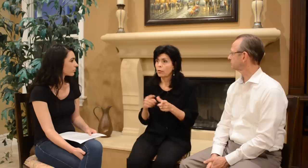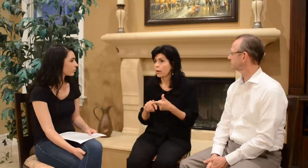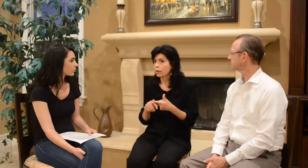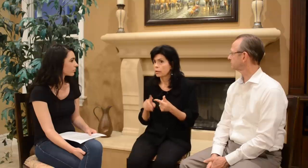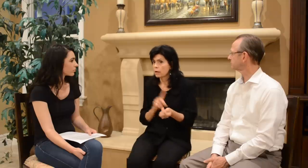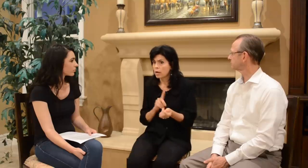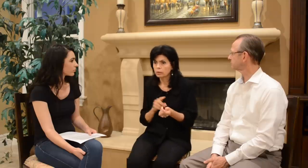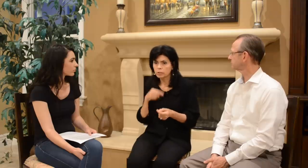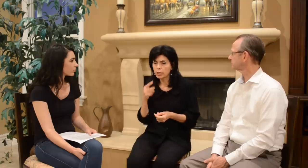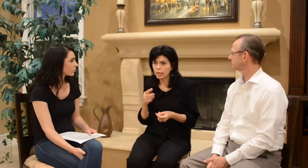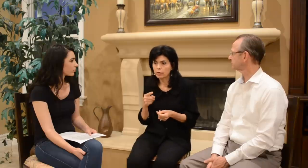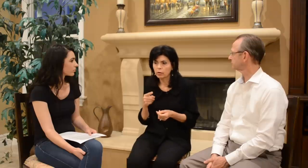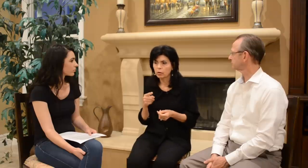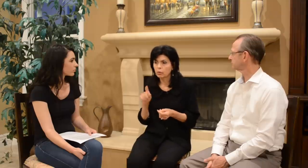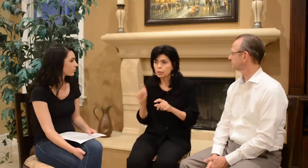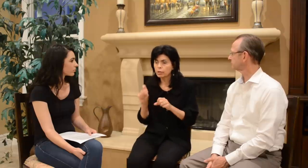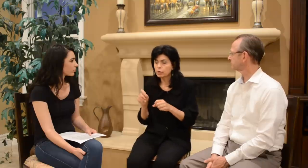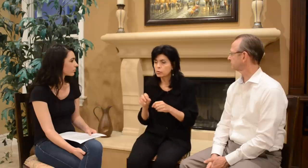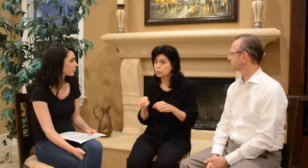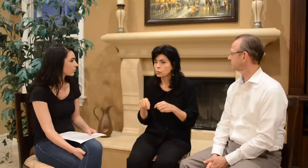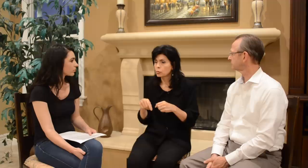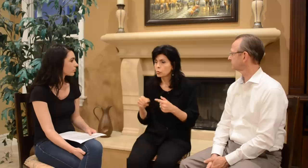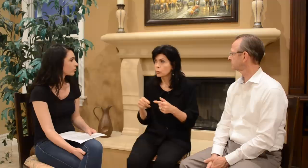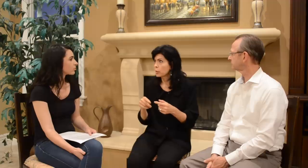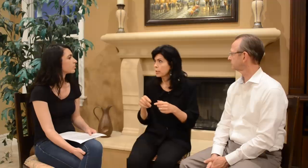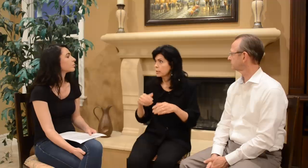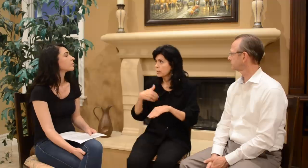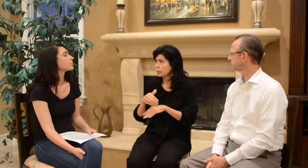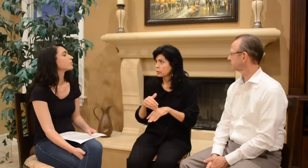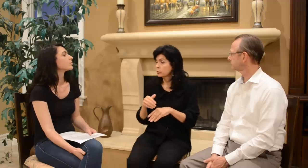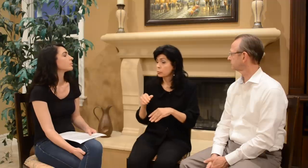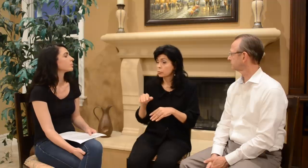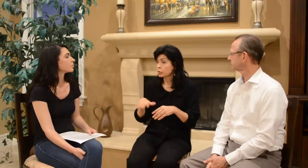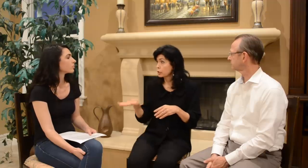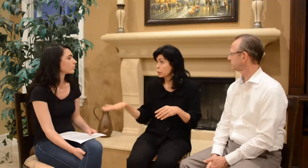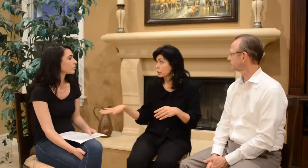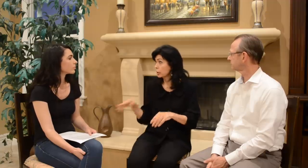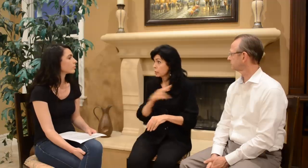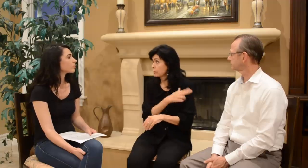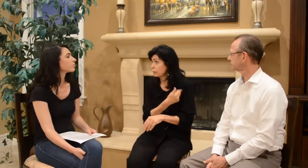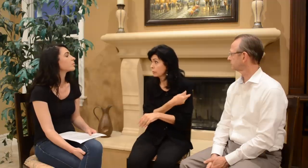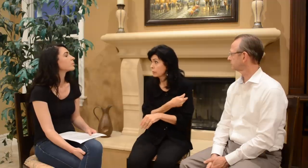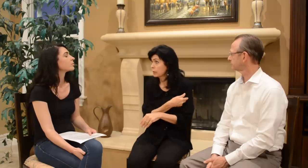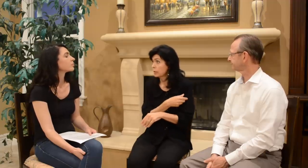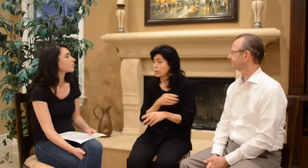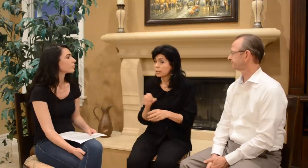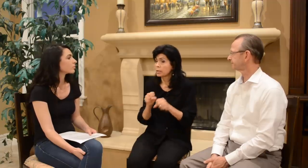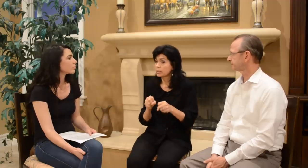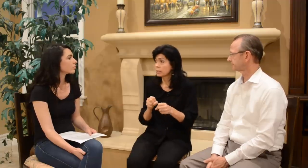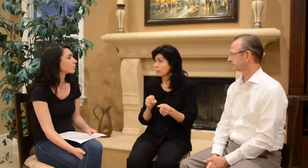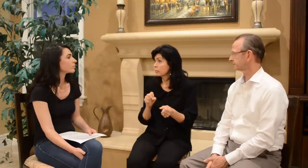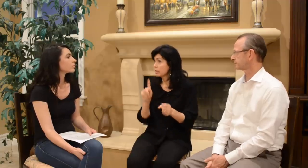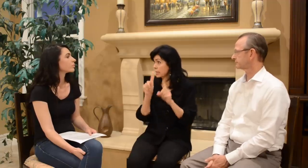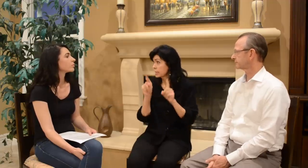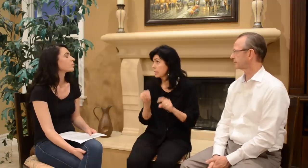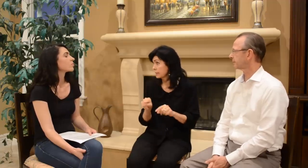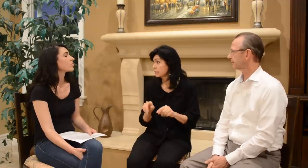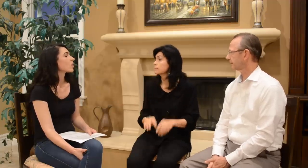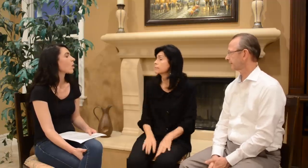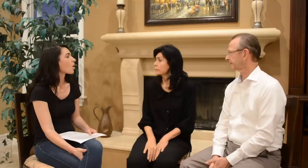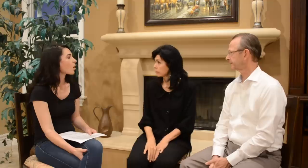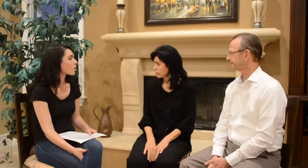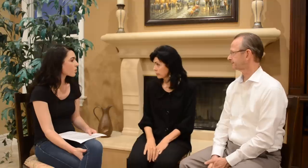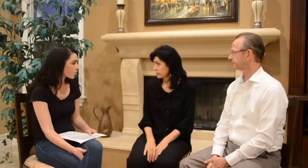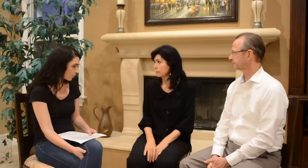So then the doctor said- we need to send her to Children’s Hospital and get some testing.